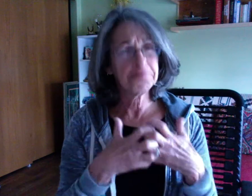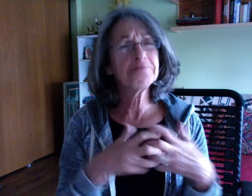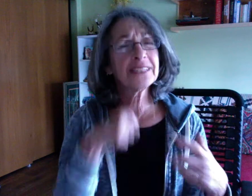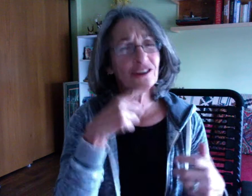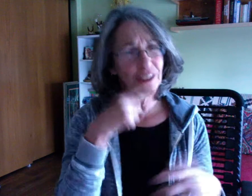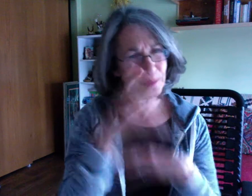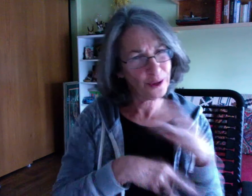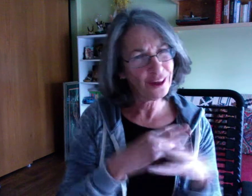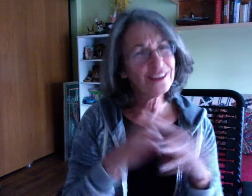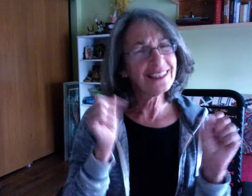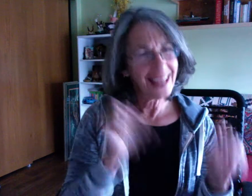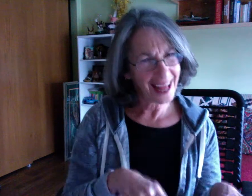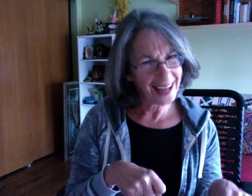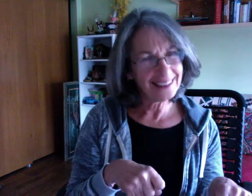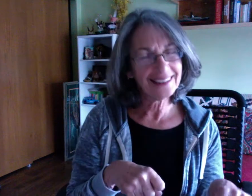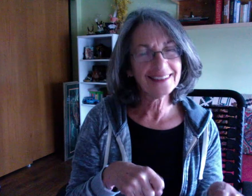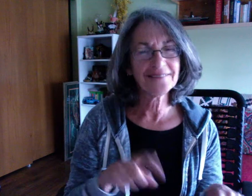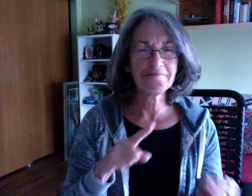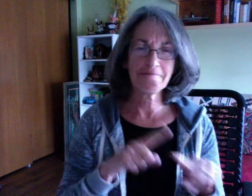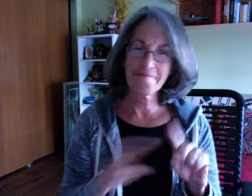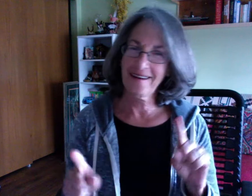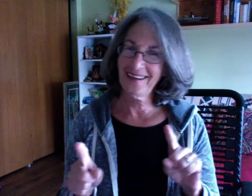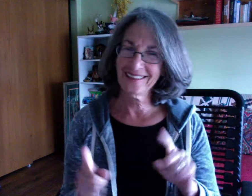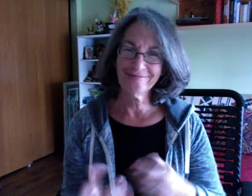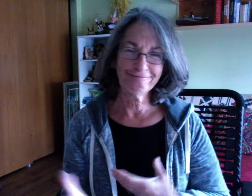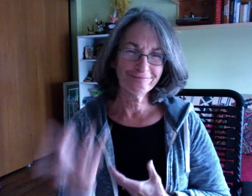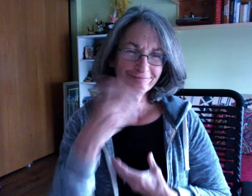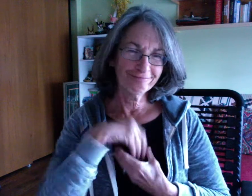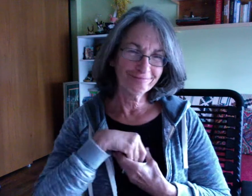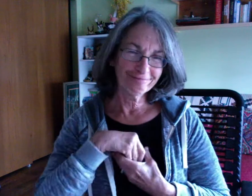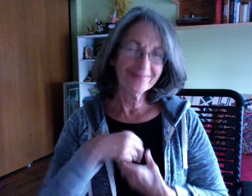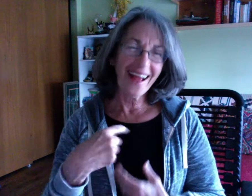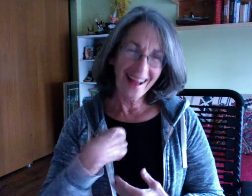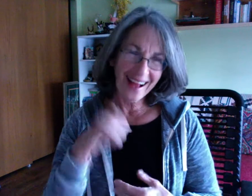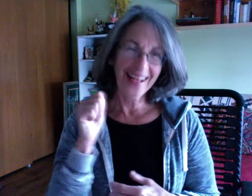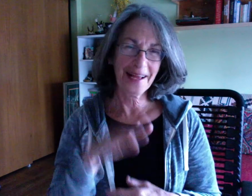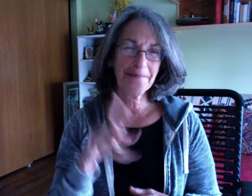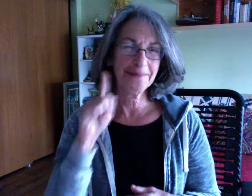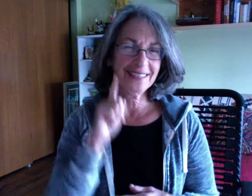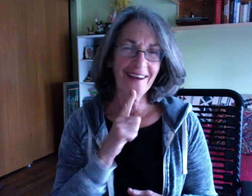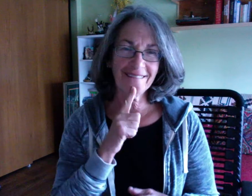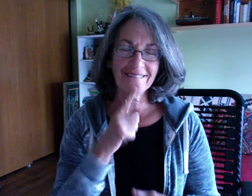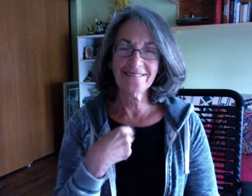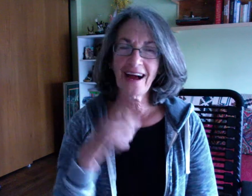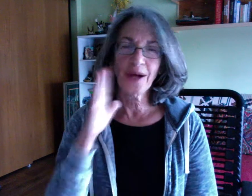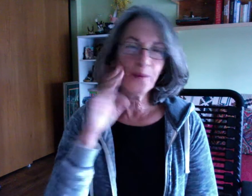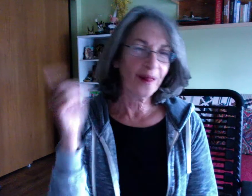I could fit in the hearing world but on the inside I am deaf I will always be deaf.